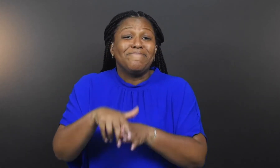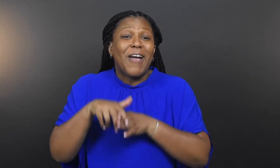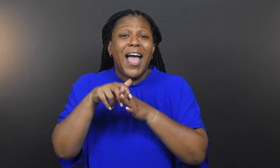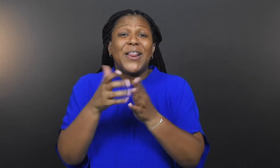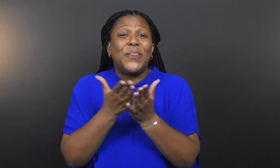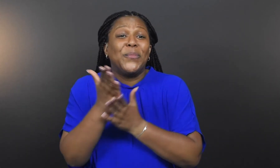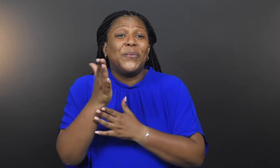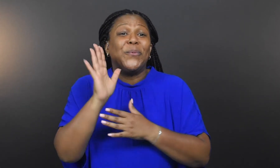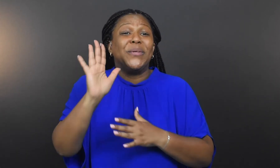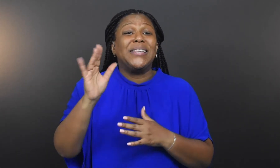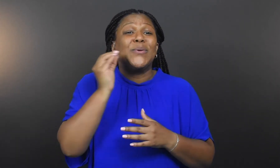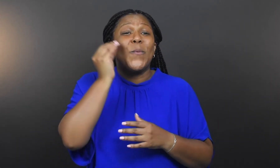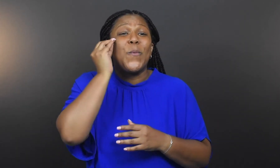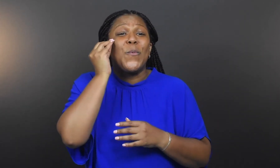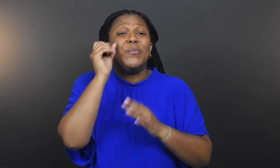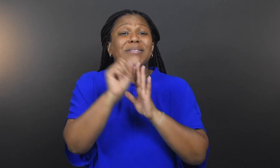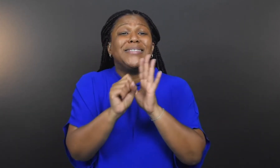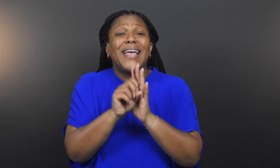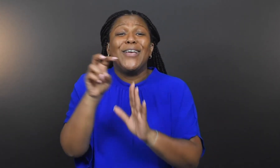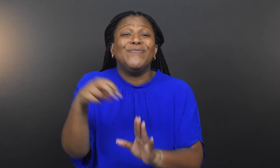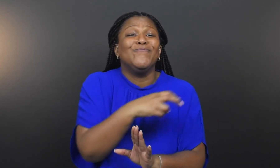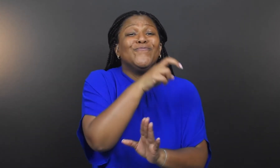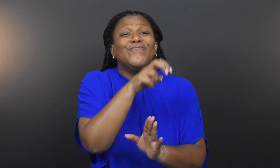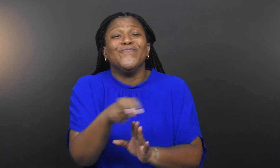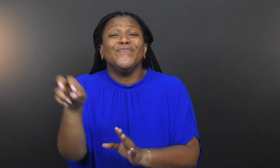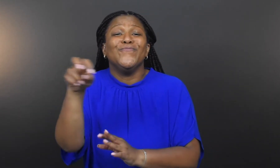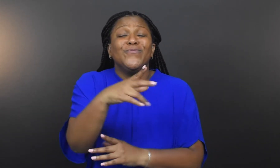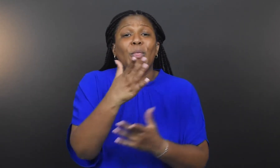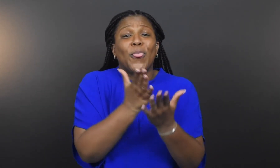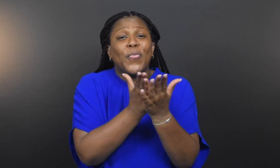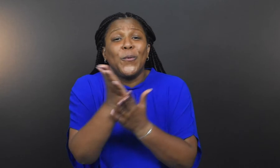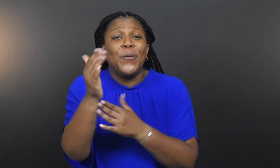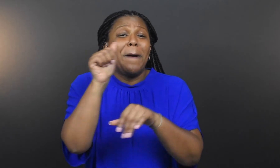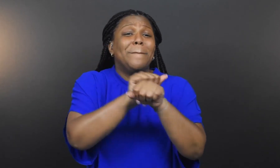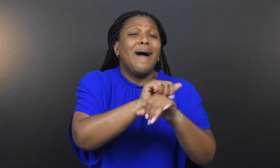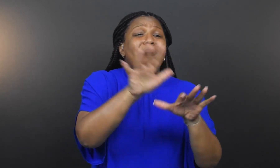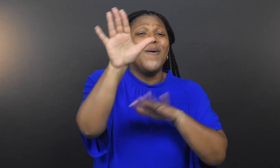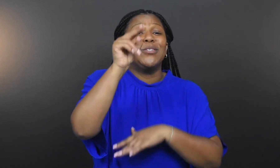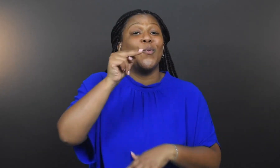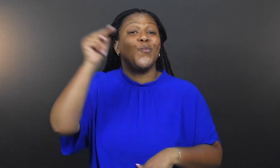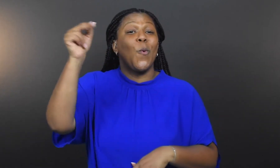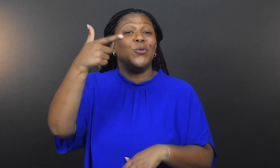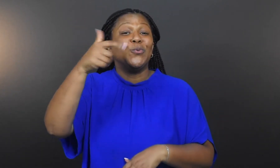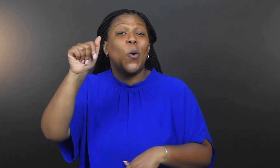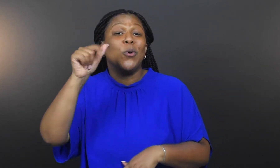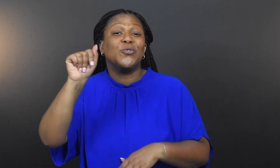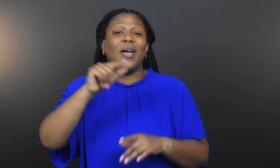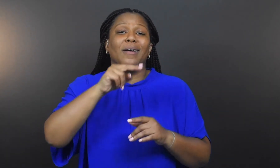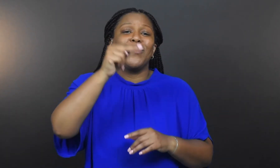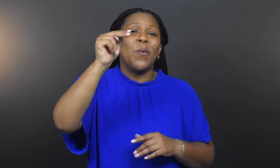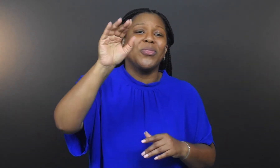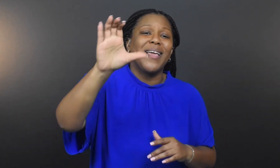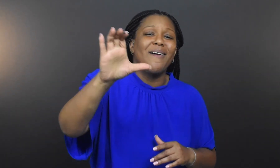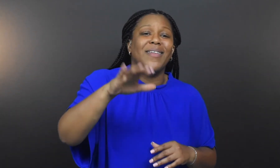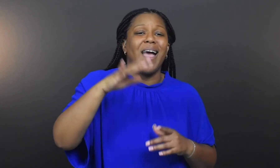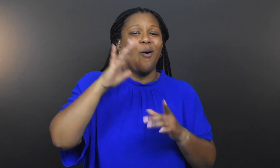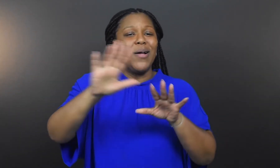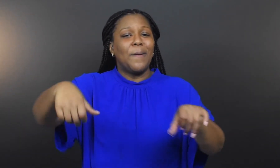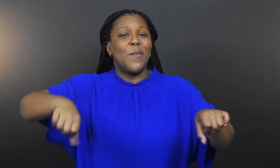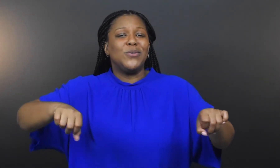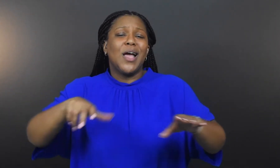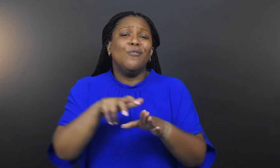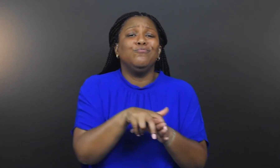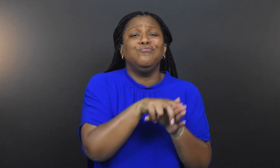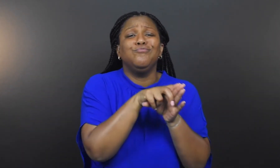through the mountains of northern Georgia and North Carolina on his motorcycle.